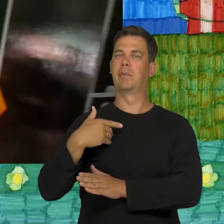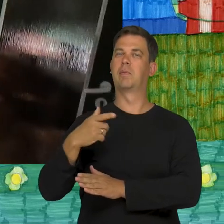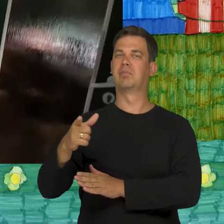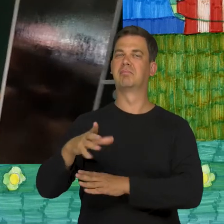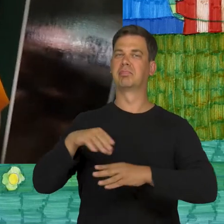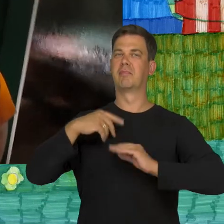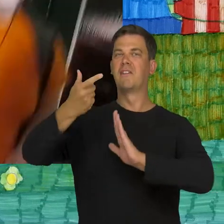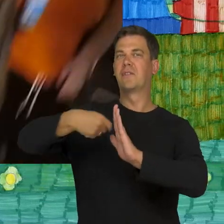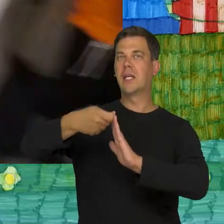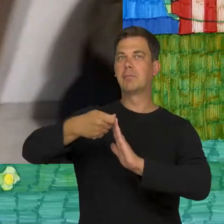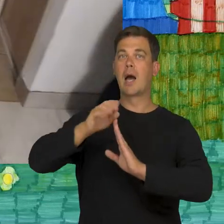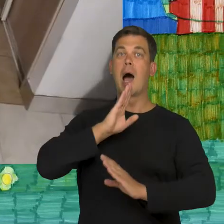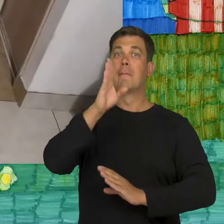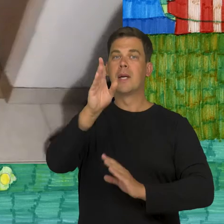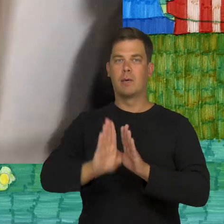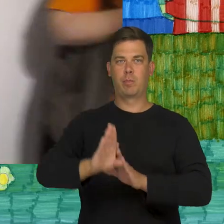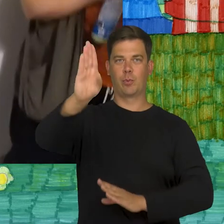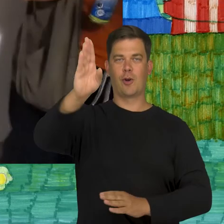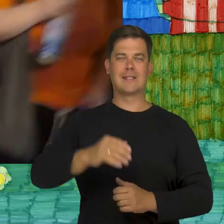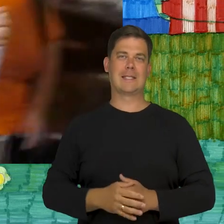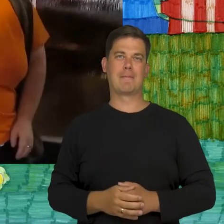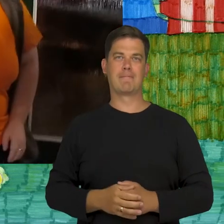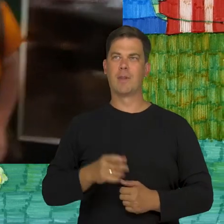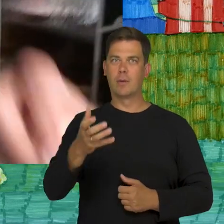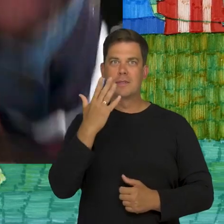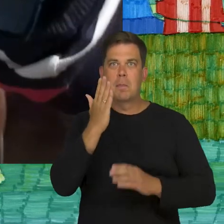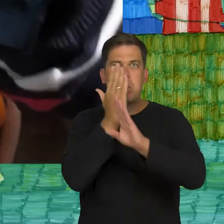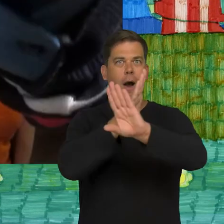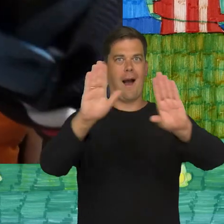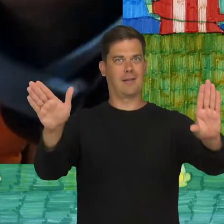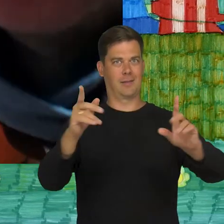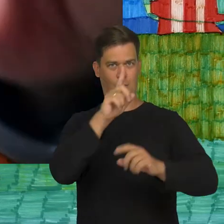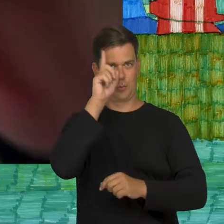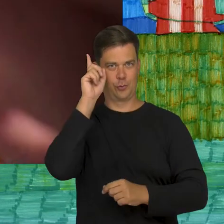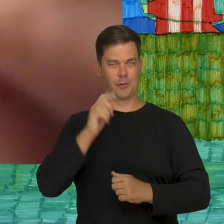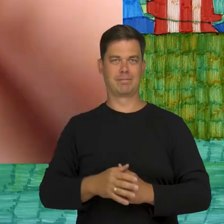She got a role in Hollywood in North America to fascinate everyone.